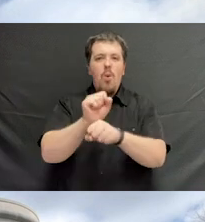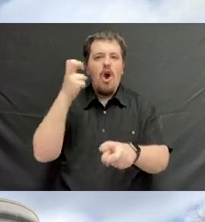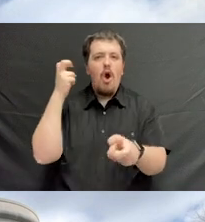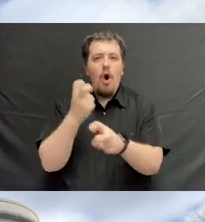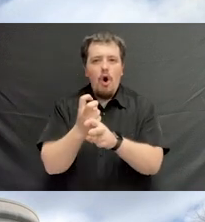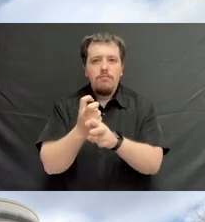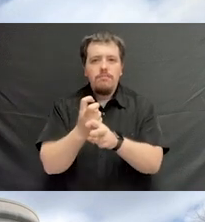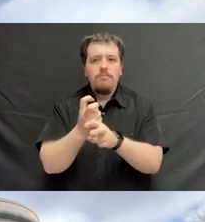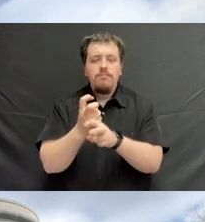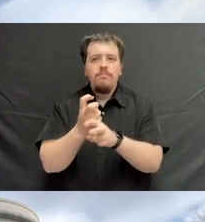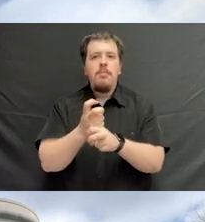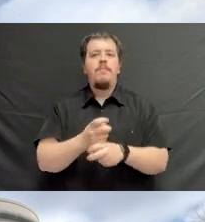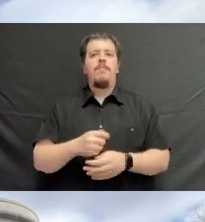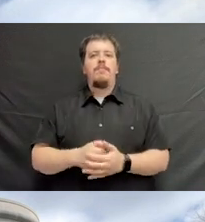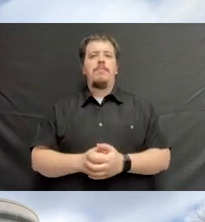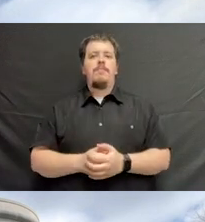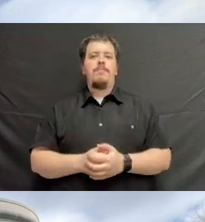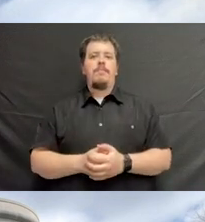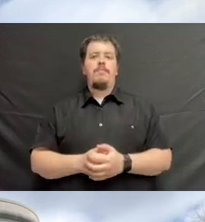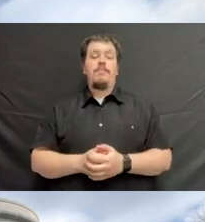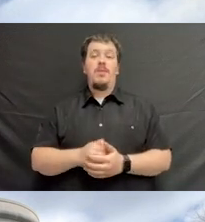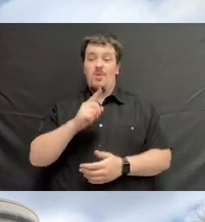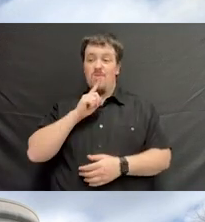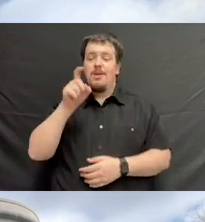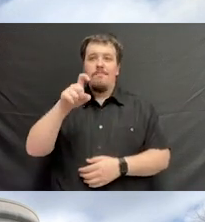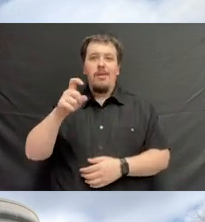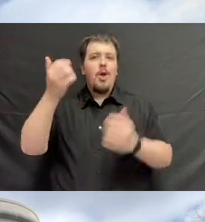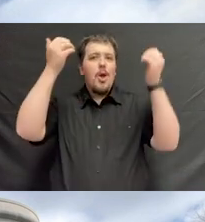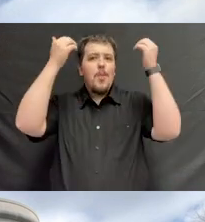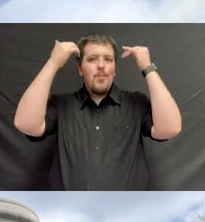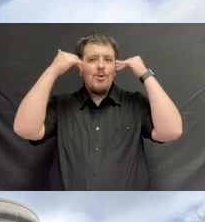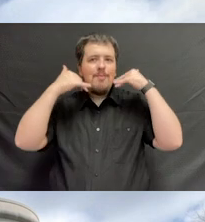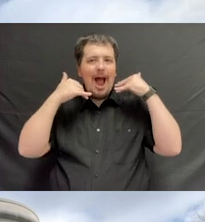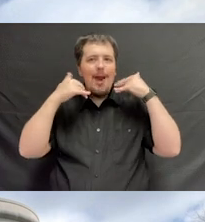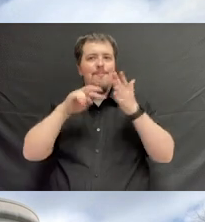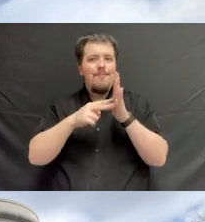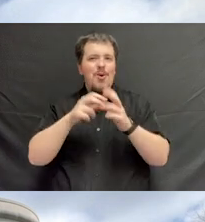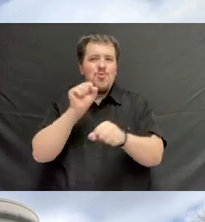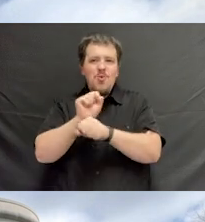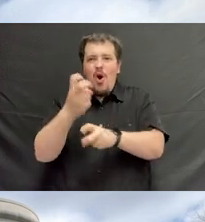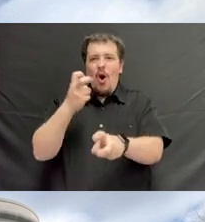and you're gonna have to perspire for the successes that you want